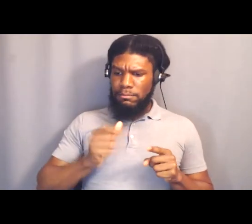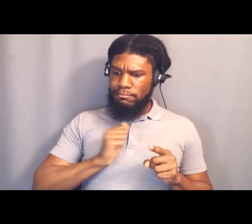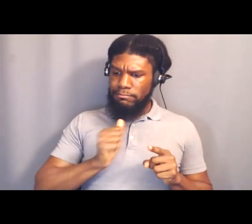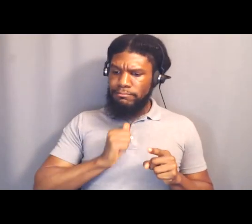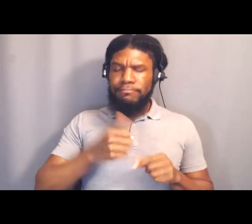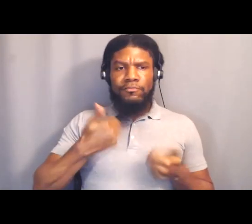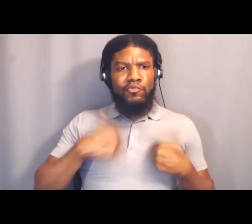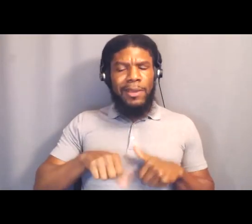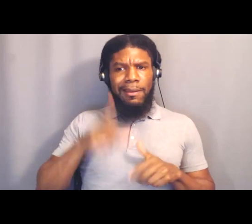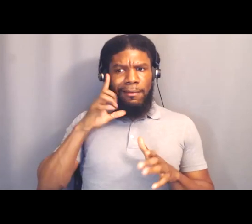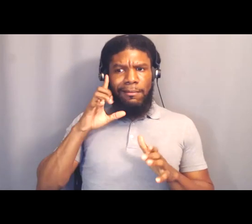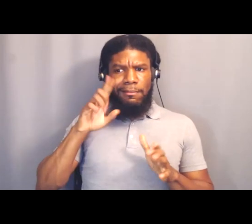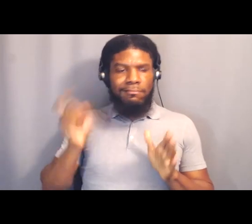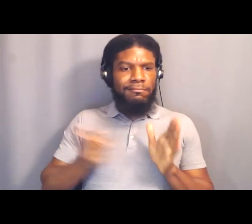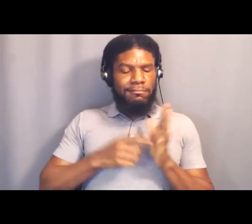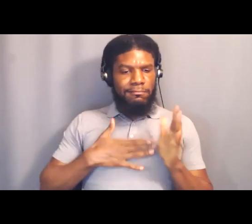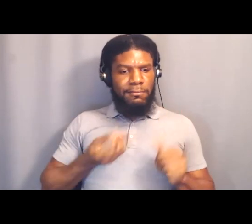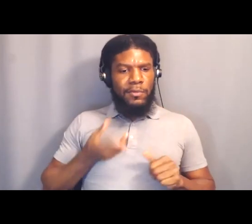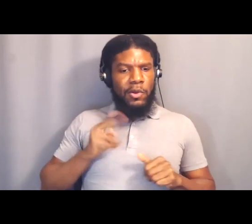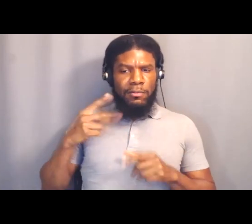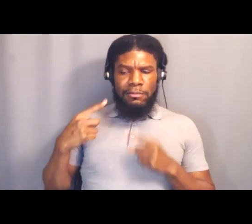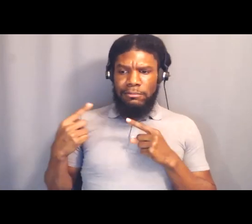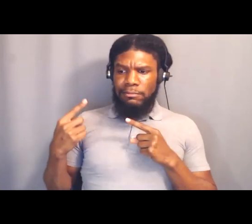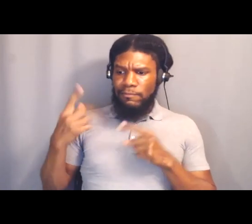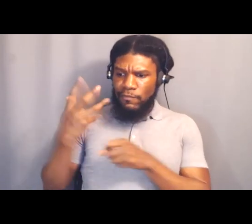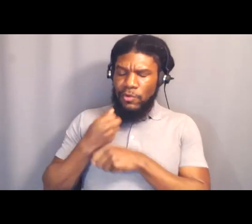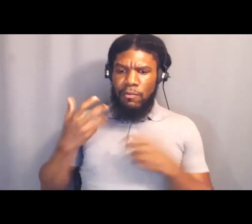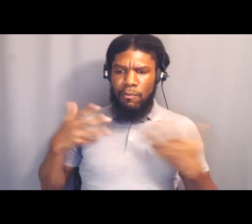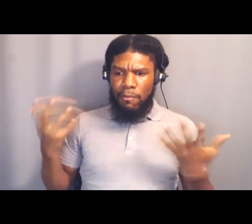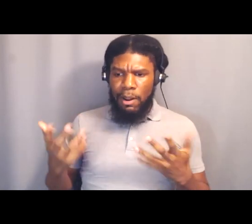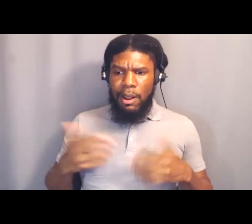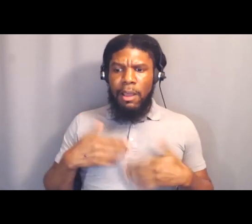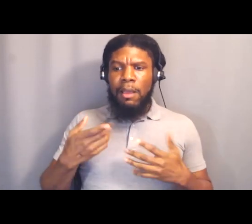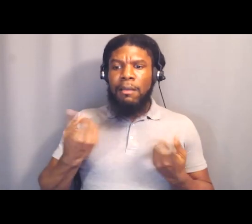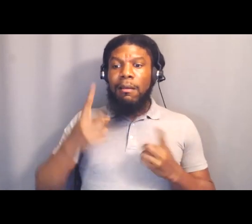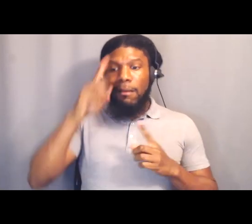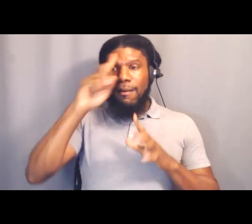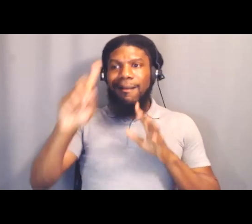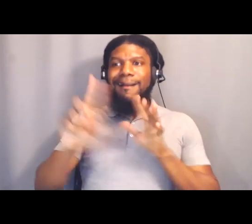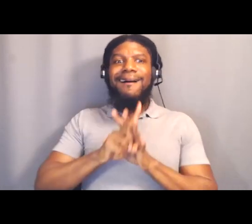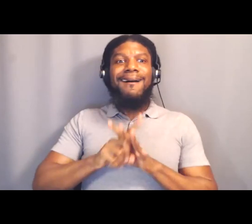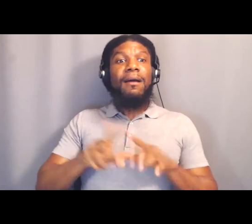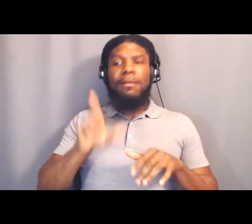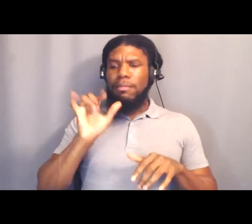is that I'm in the midst, I find myself in the midst of struggle.